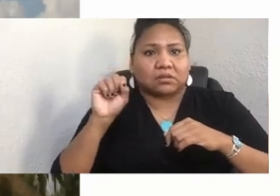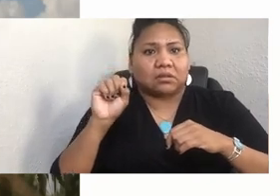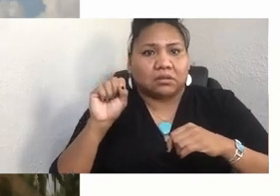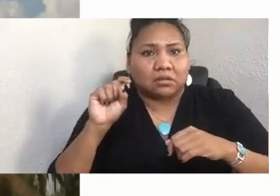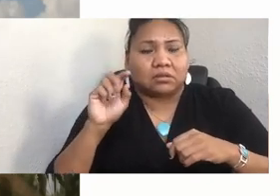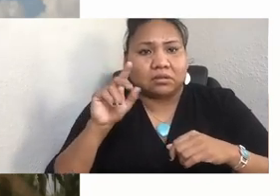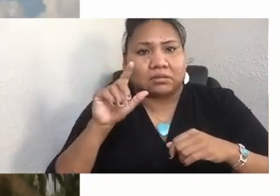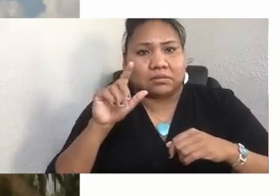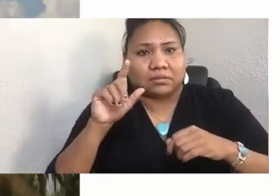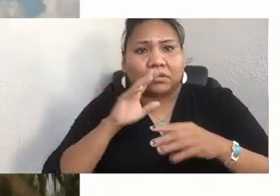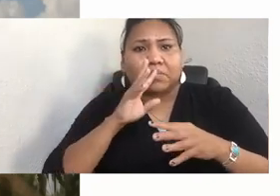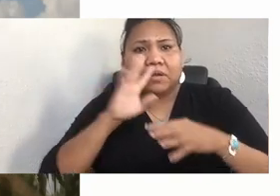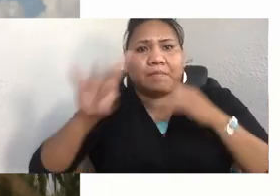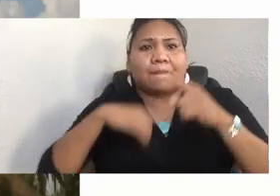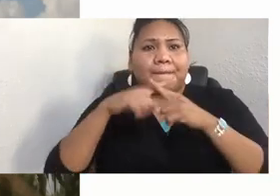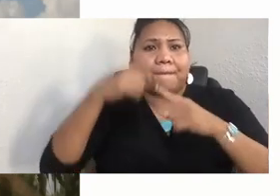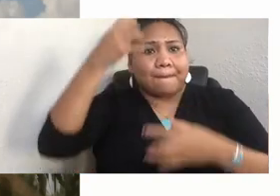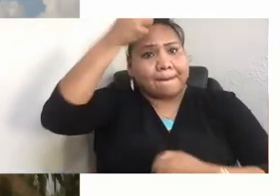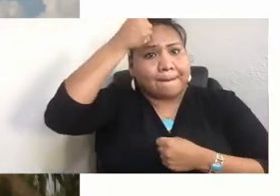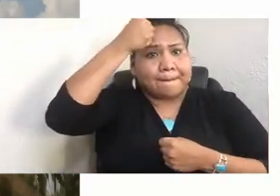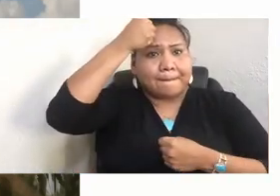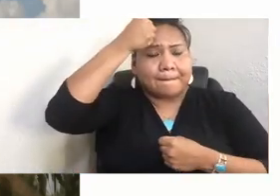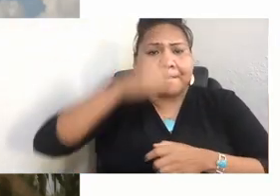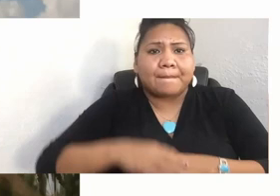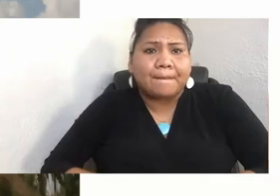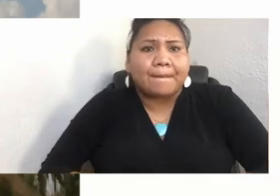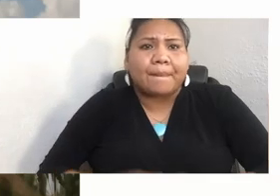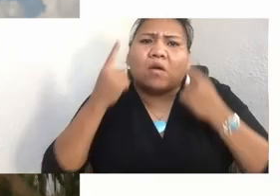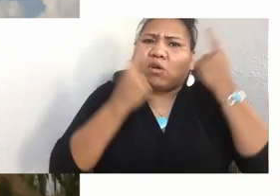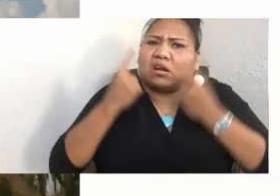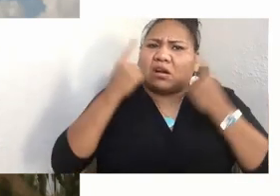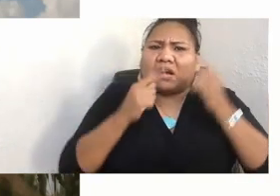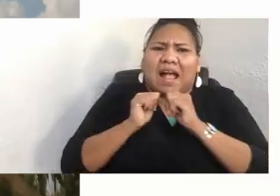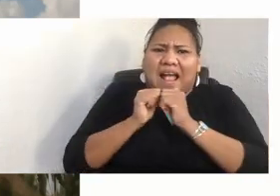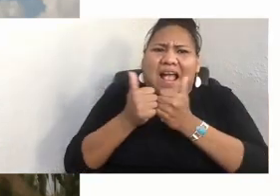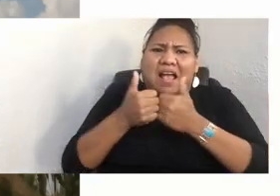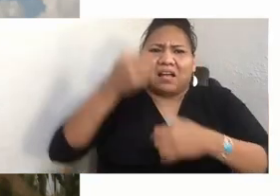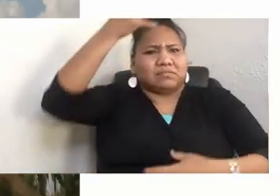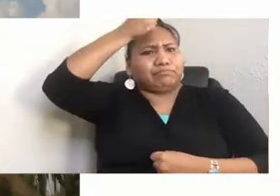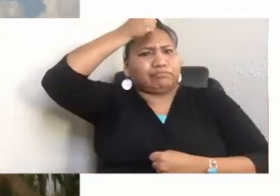I've often wondered how colonization affected the way that we're able to love each other.